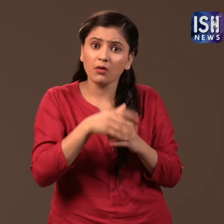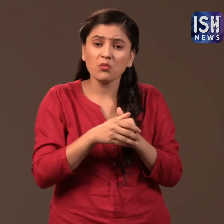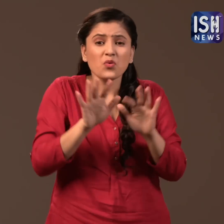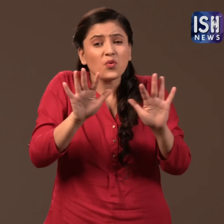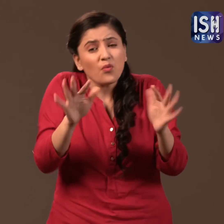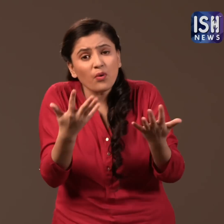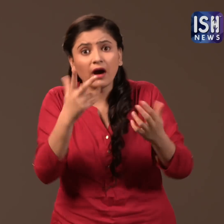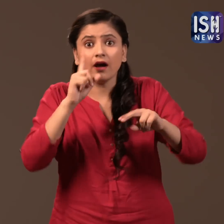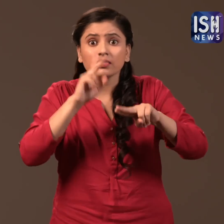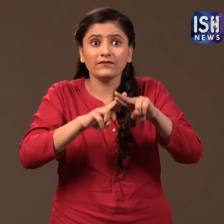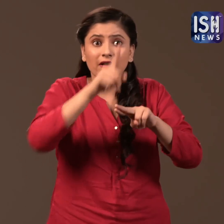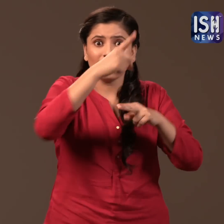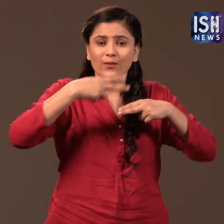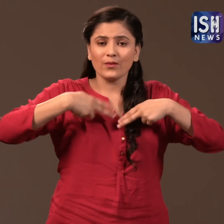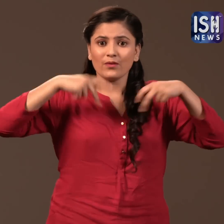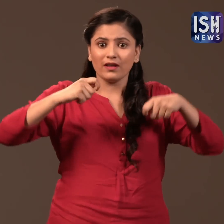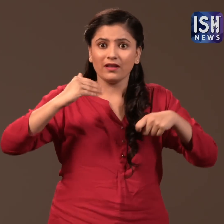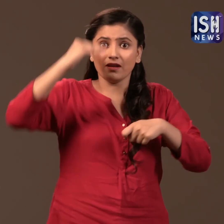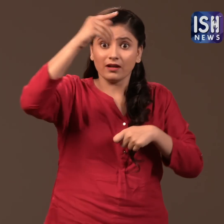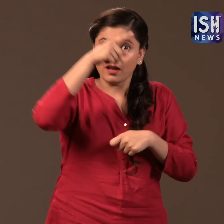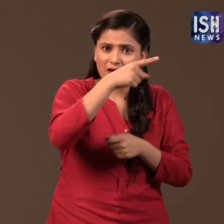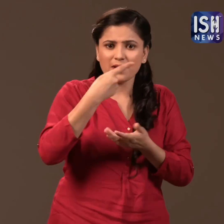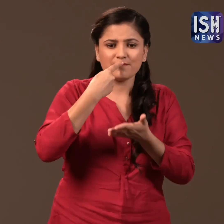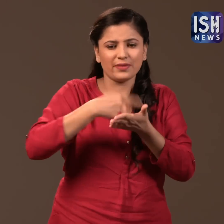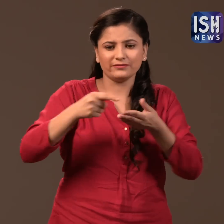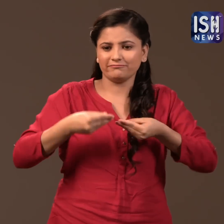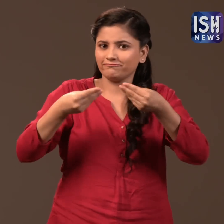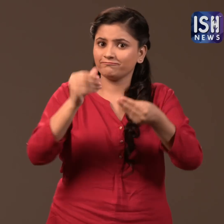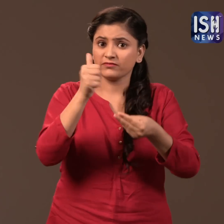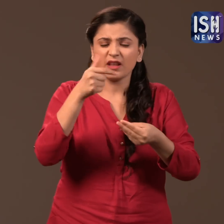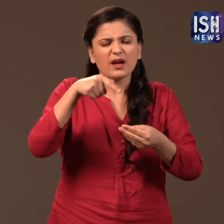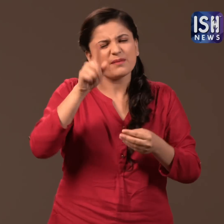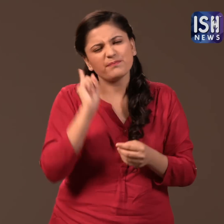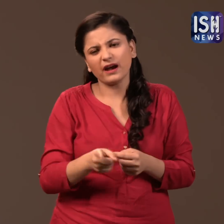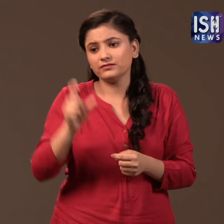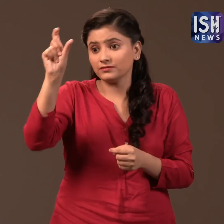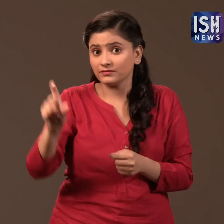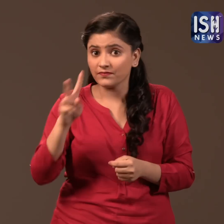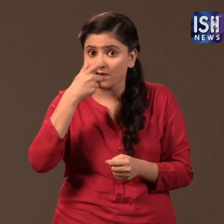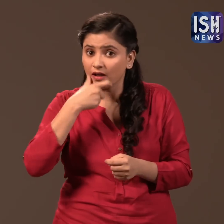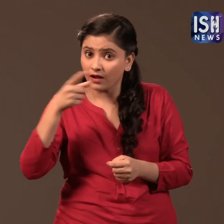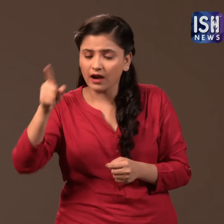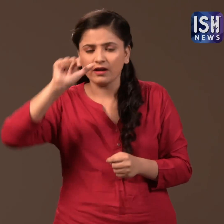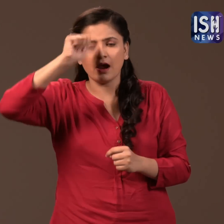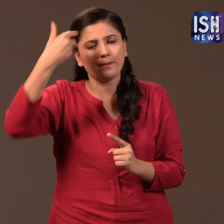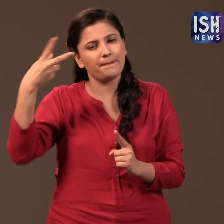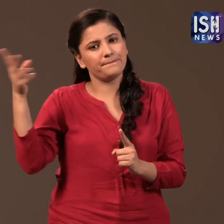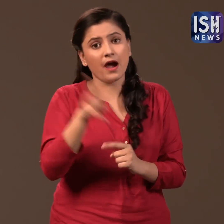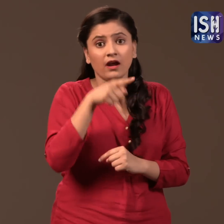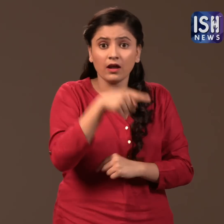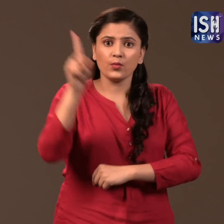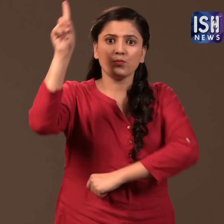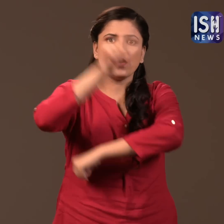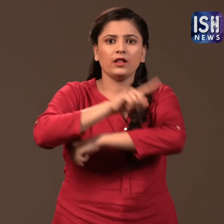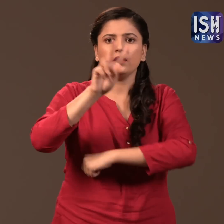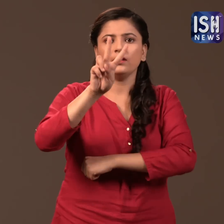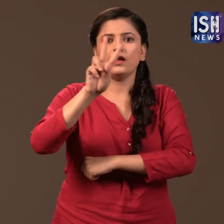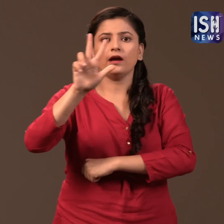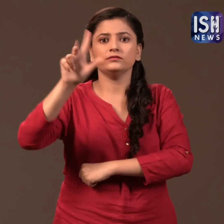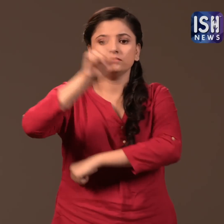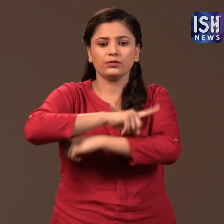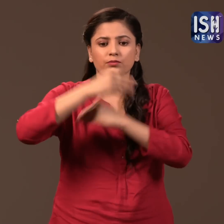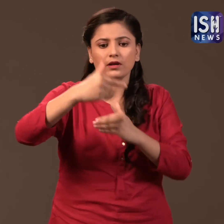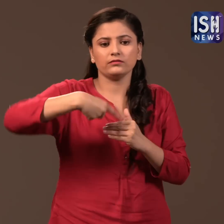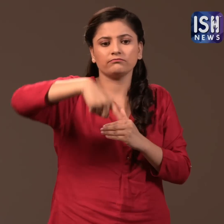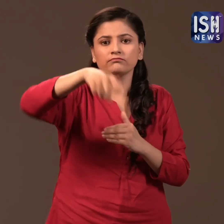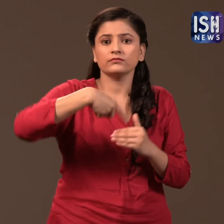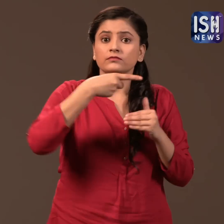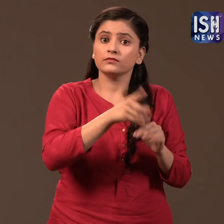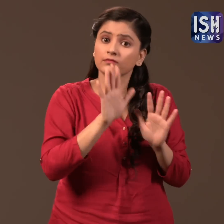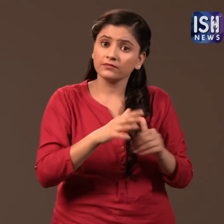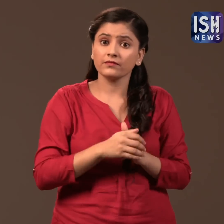If the Court rejects him, Vijay Mallya will be sent back to the country within 28 days.